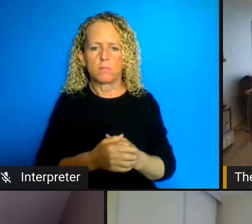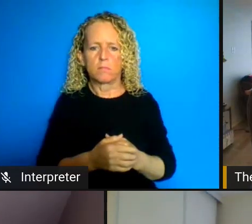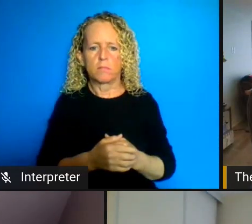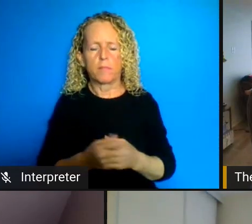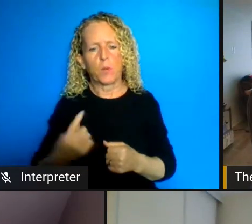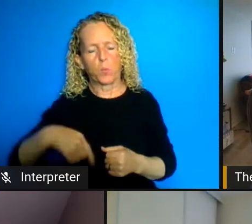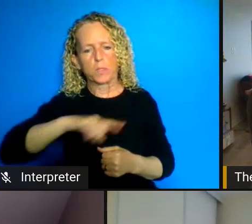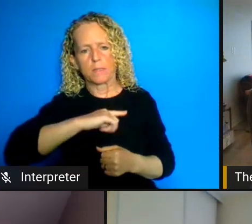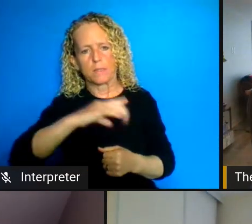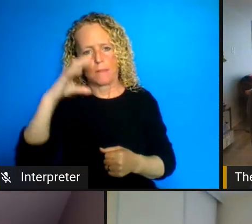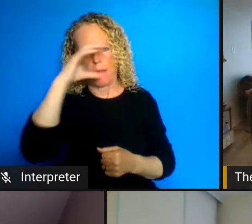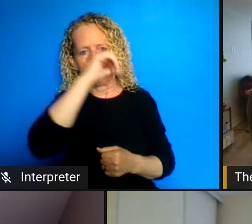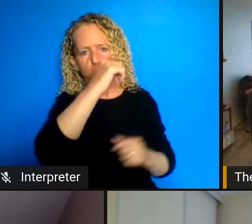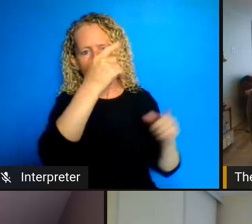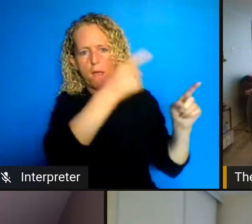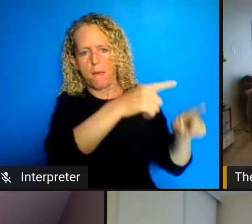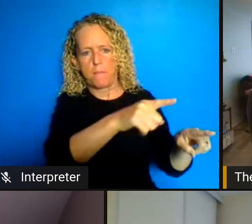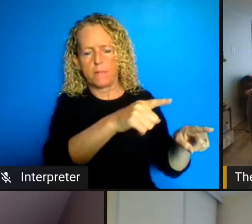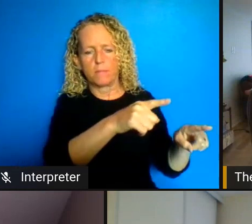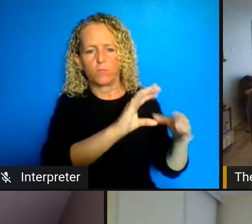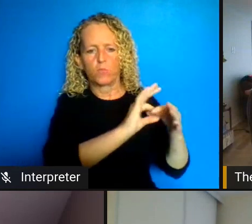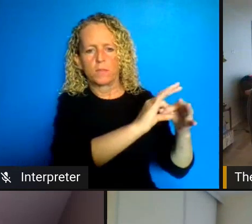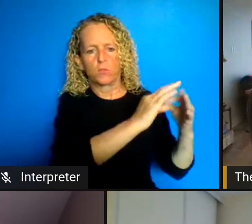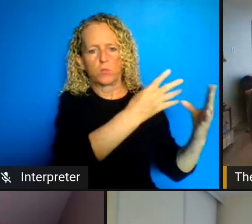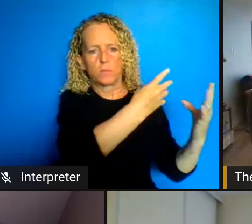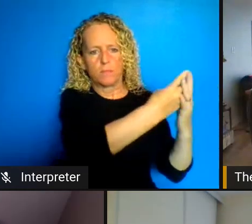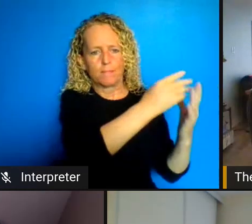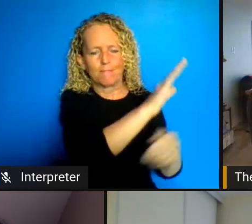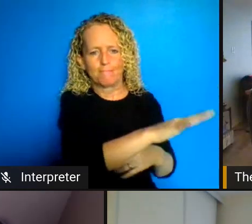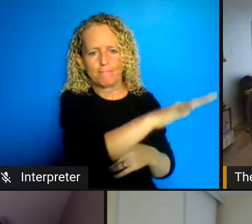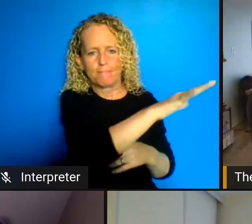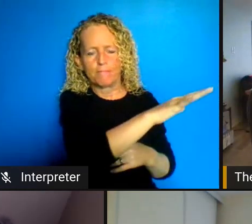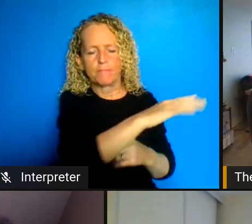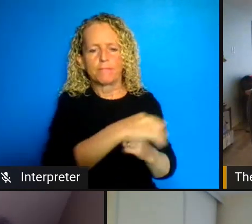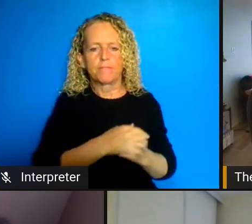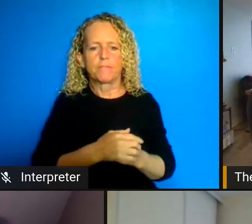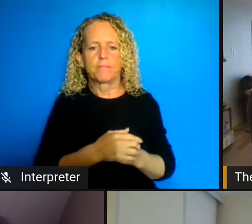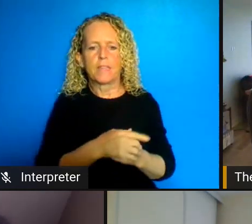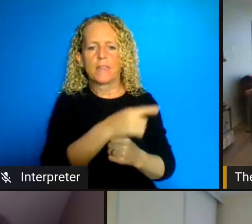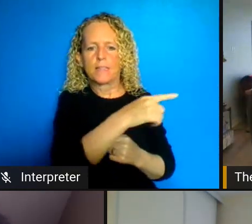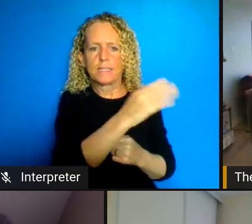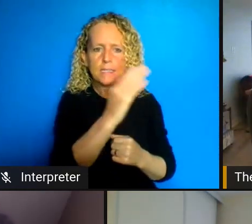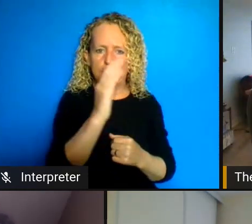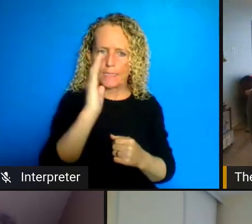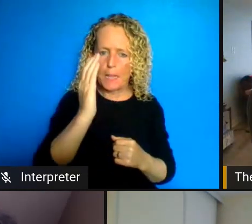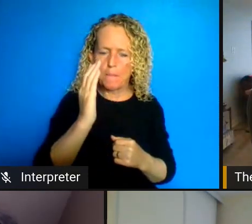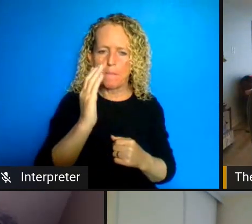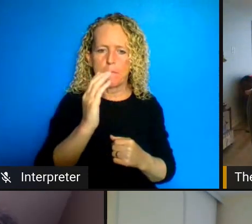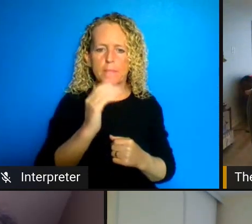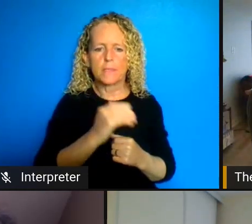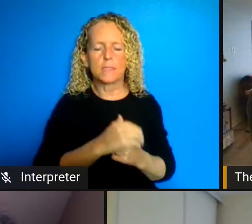is surrounded secrecy and the lack of transparency of the correctional agency